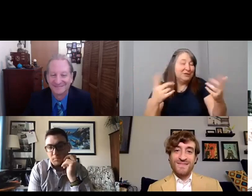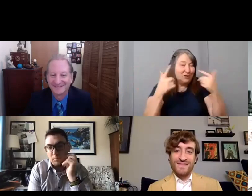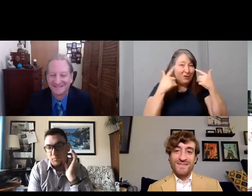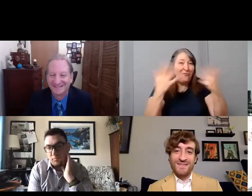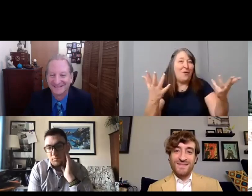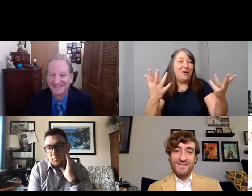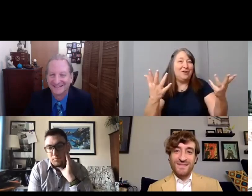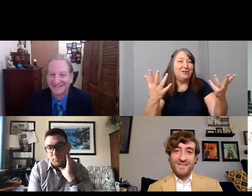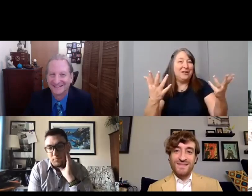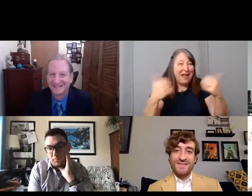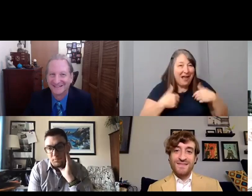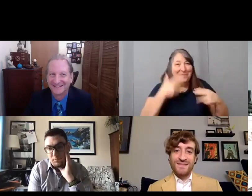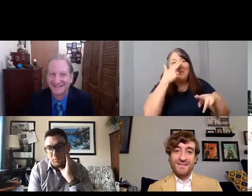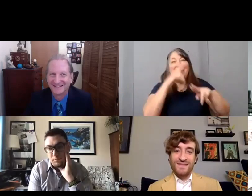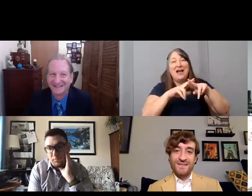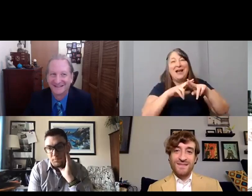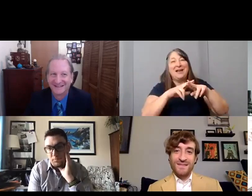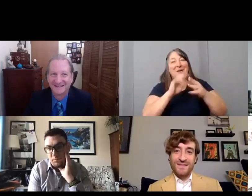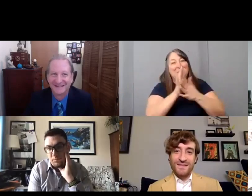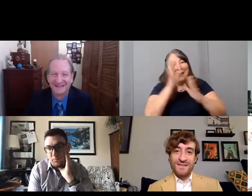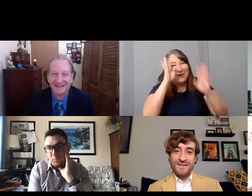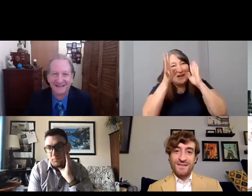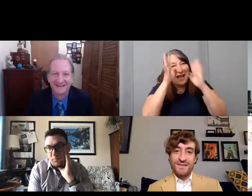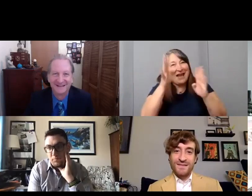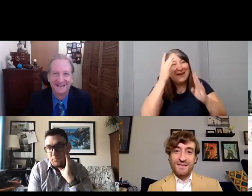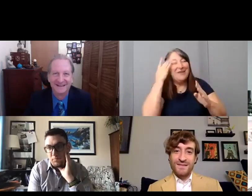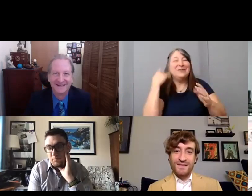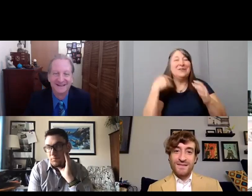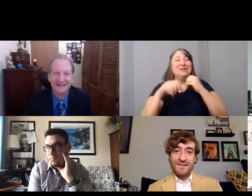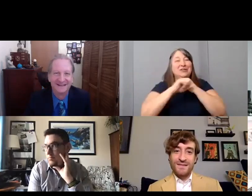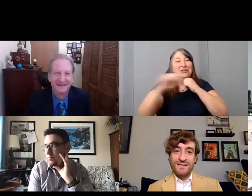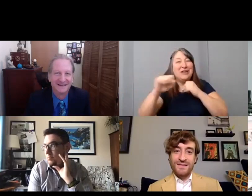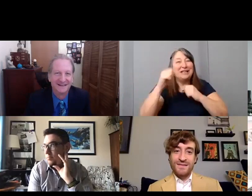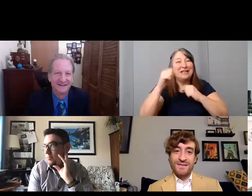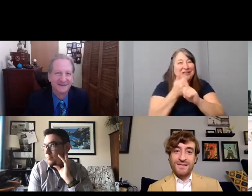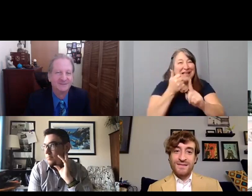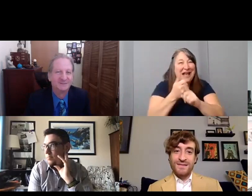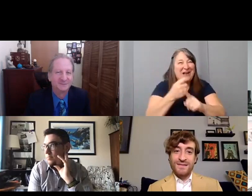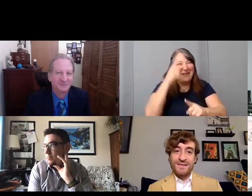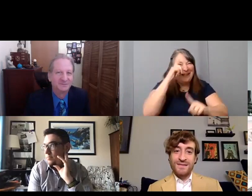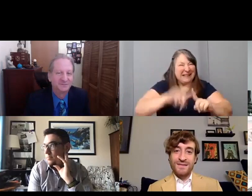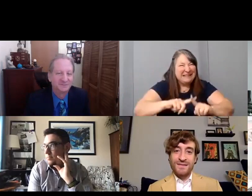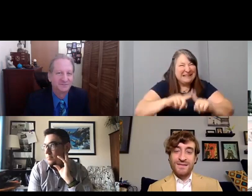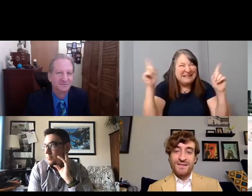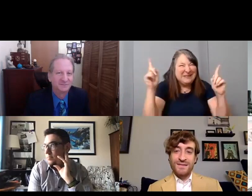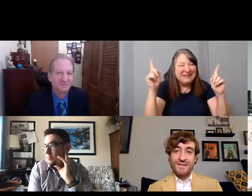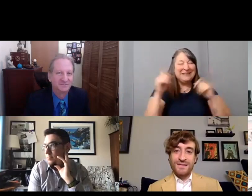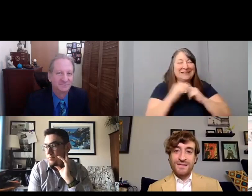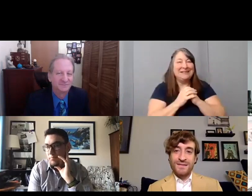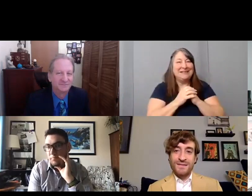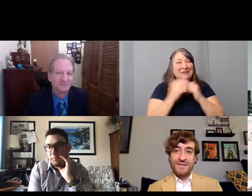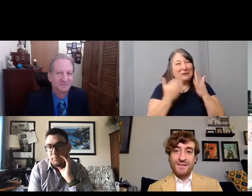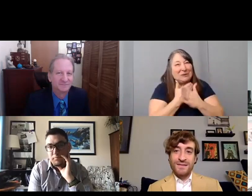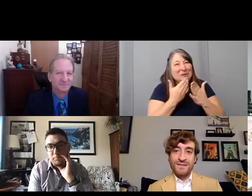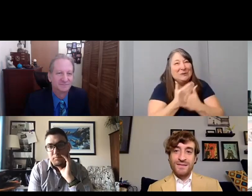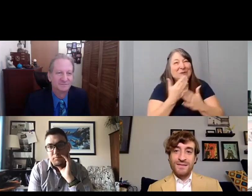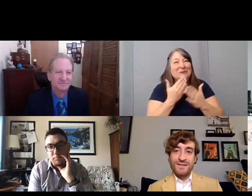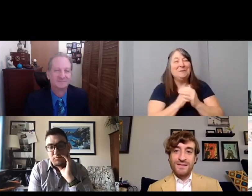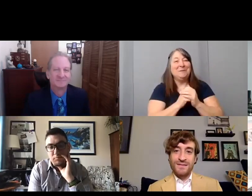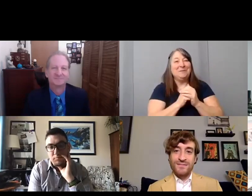Be creative. Stretch yourself. Think outside the box. Um and start you know training now.